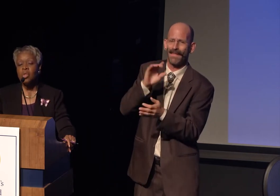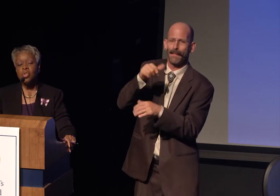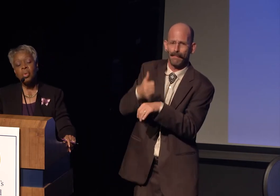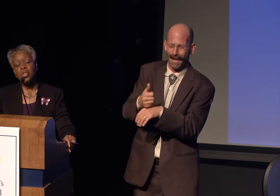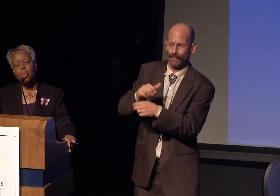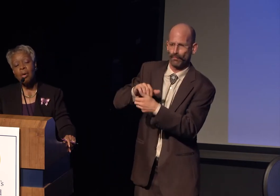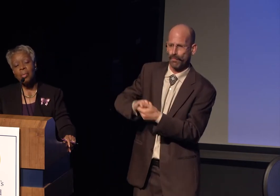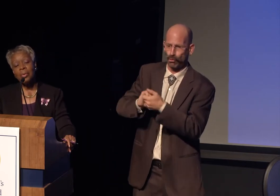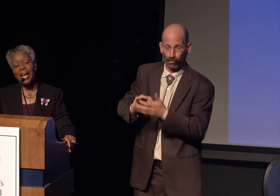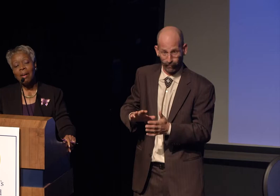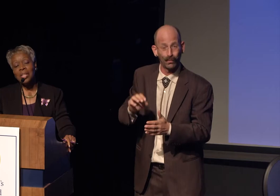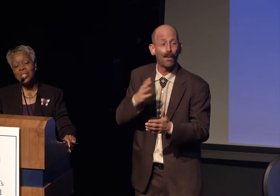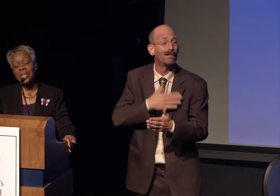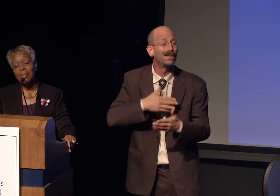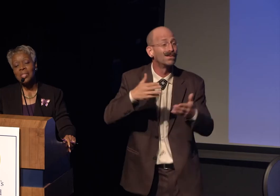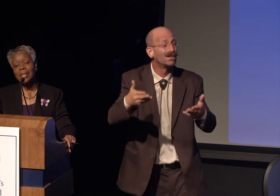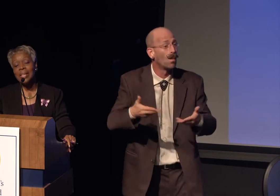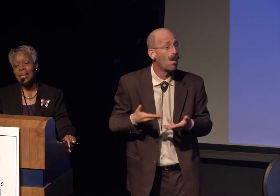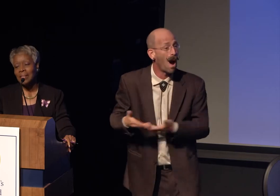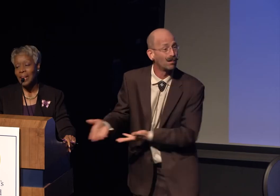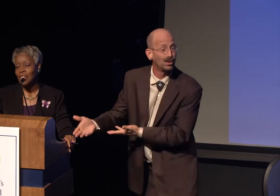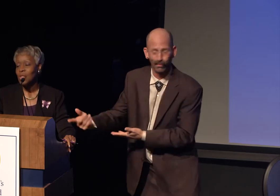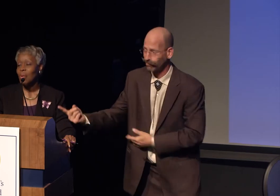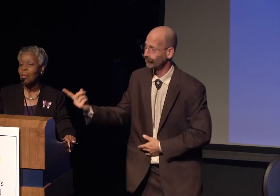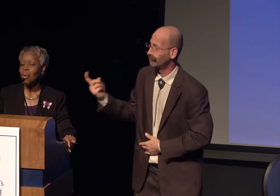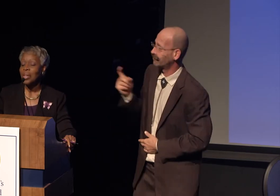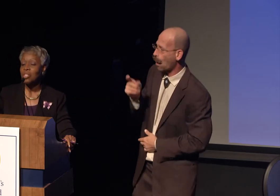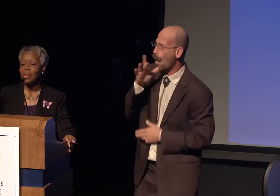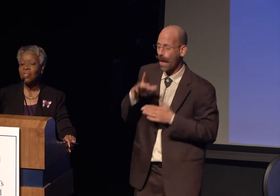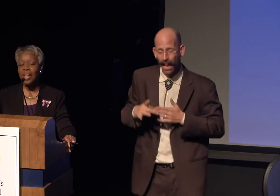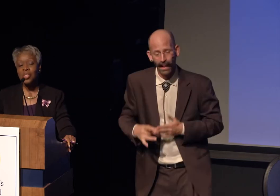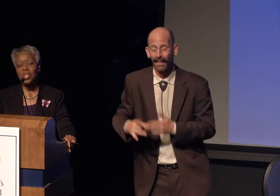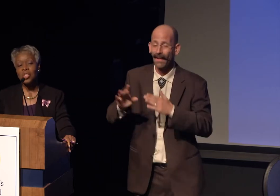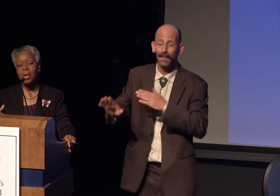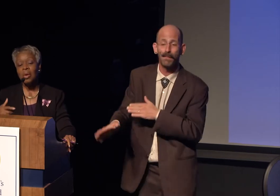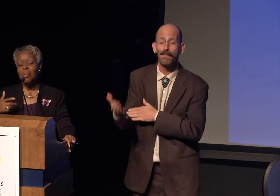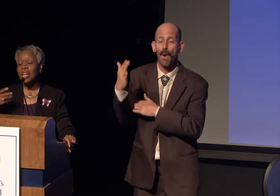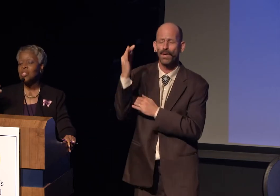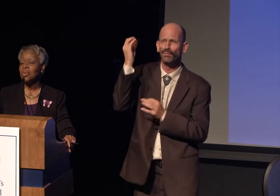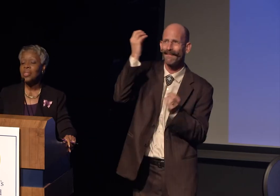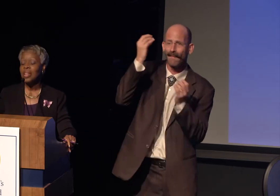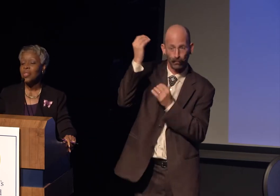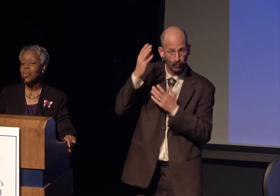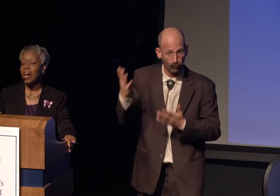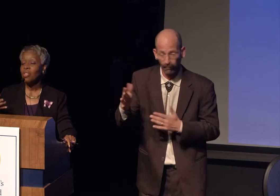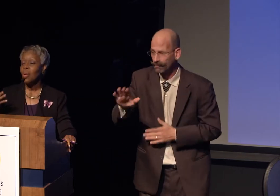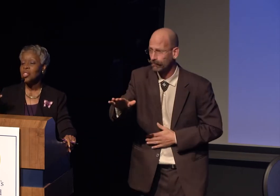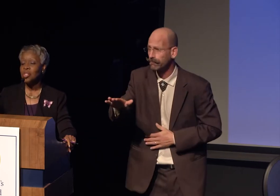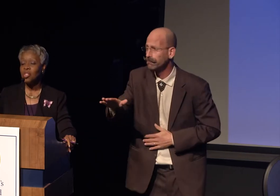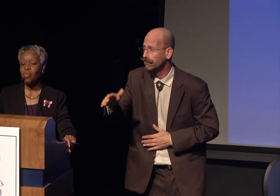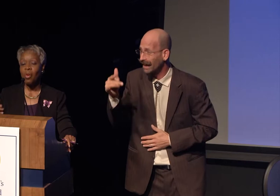Would you welcome her now? She comes to lead us into our morning's reflections. Make sure if you have questions for me,